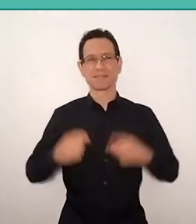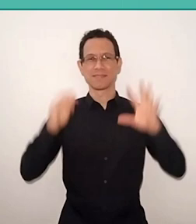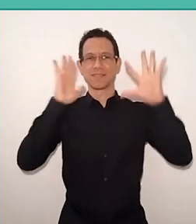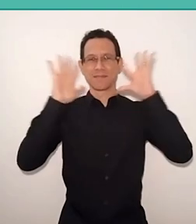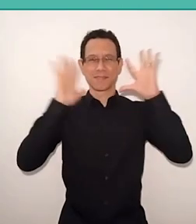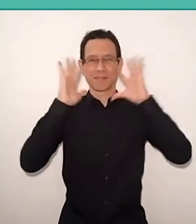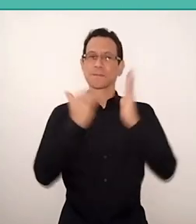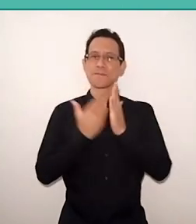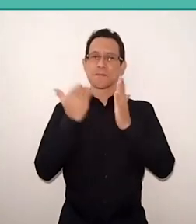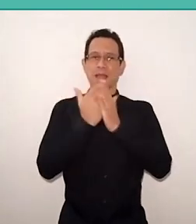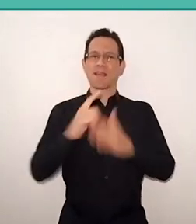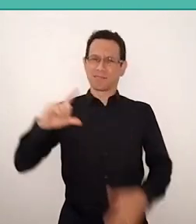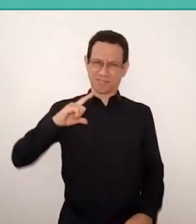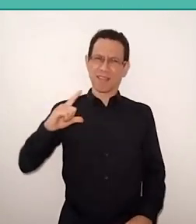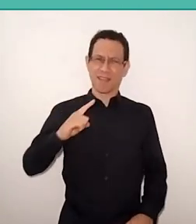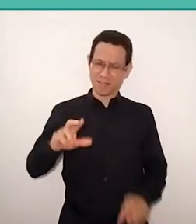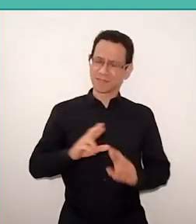if there really is this difference.